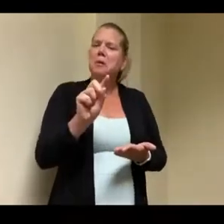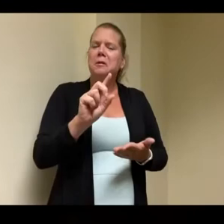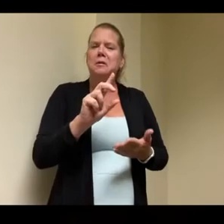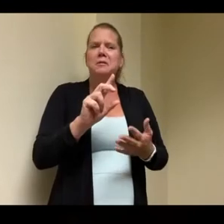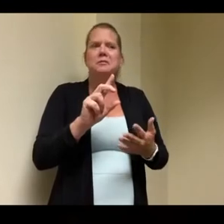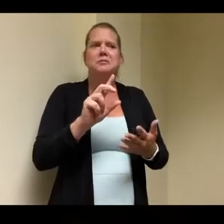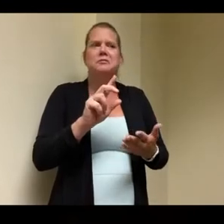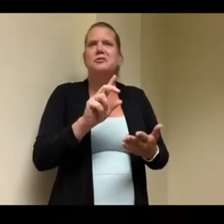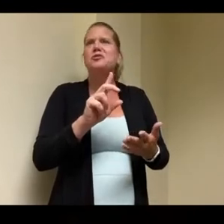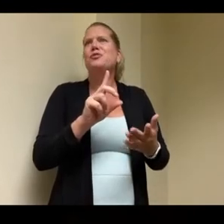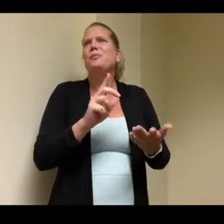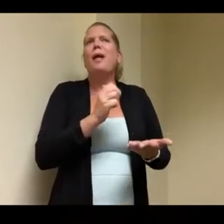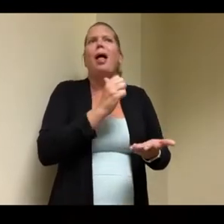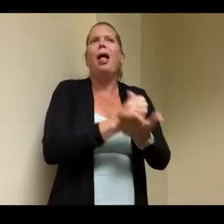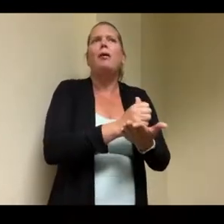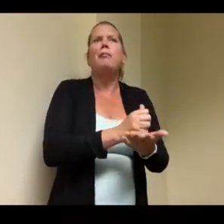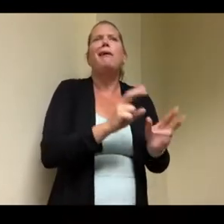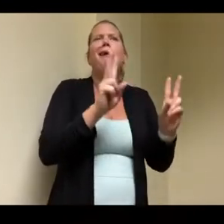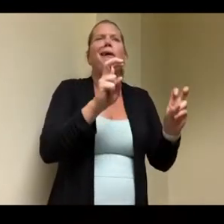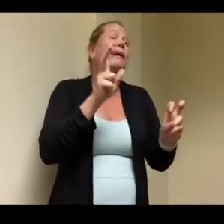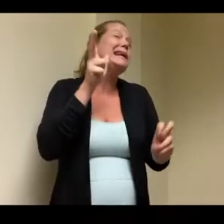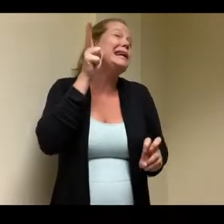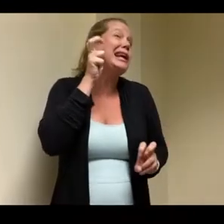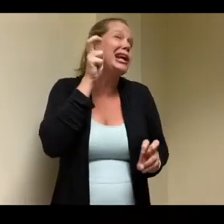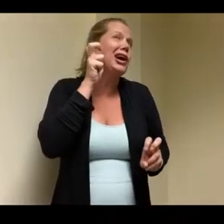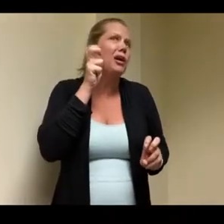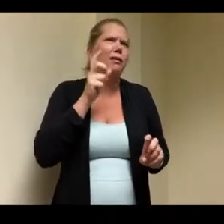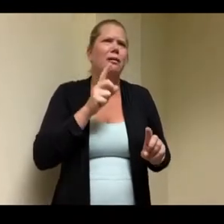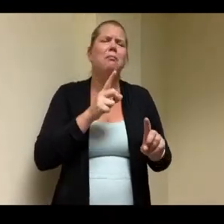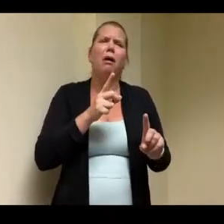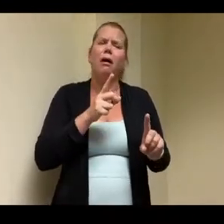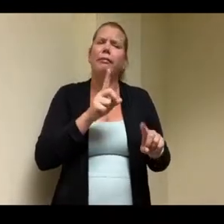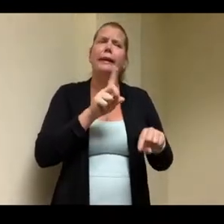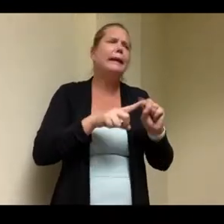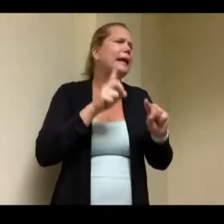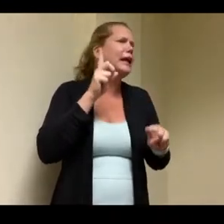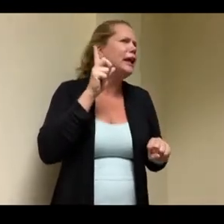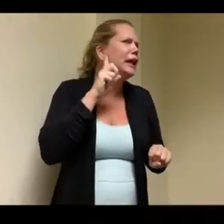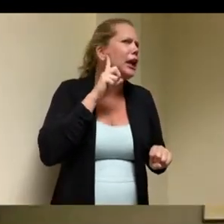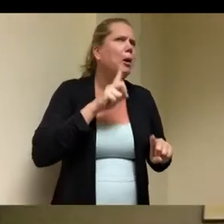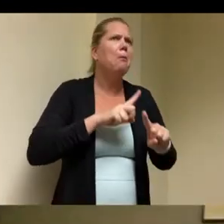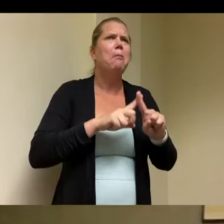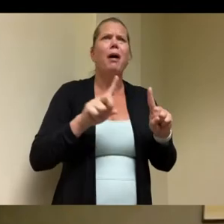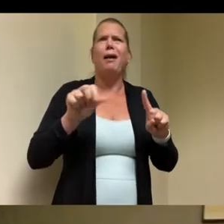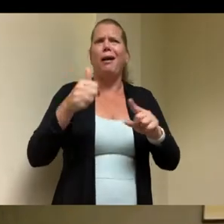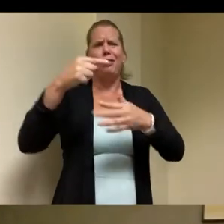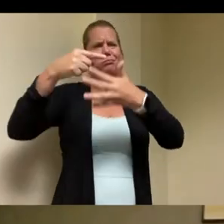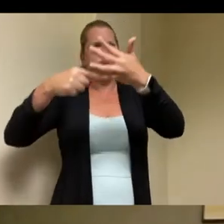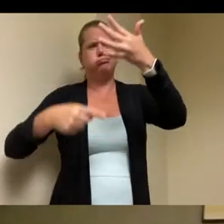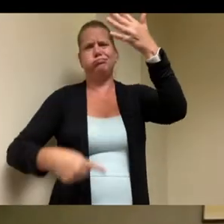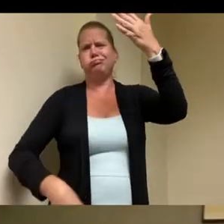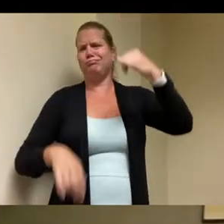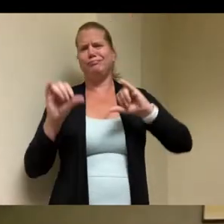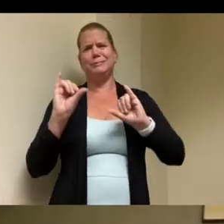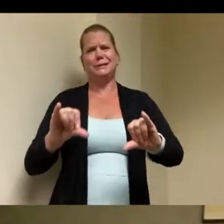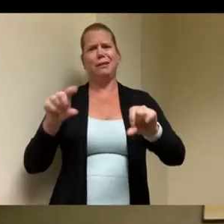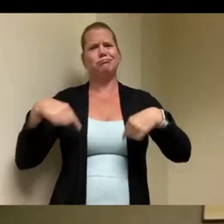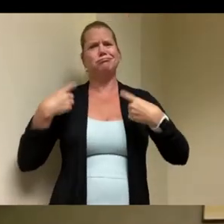um other than that everything's is as normal as any other home so who are these folks that will be uh you know moving in